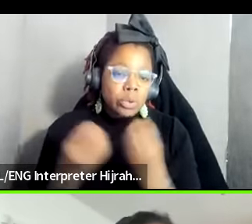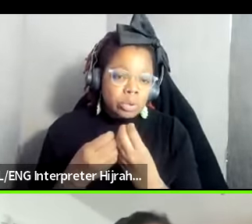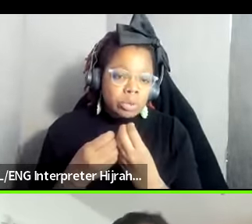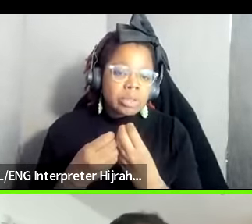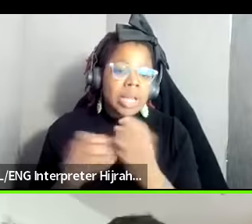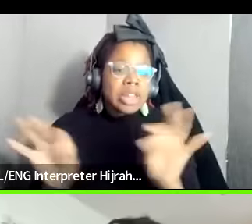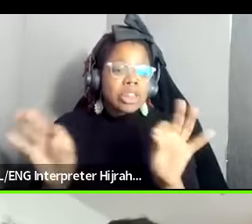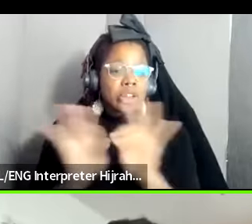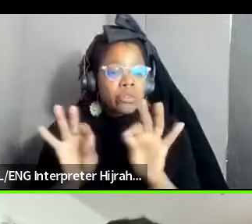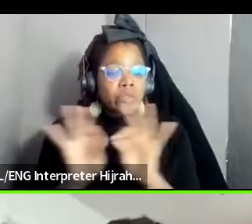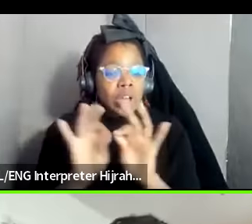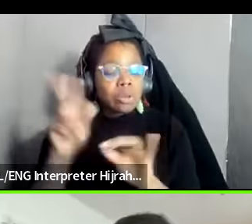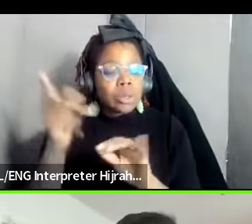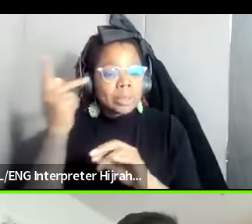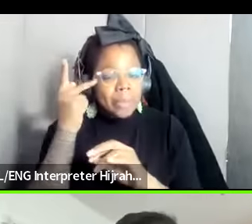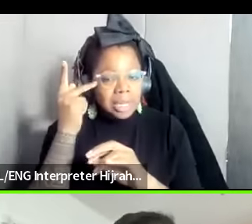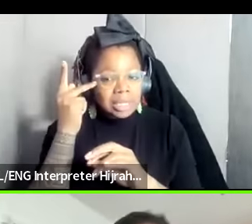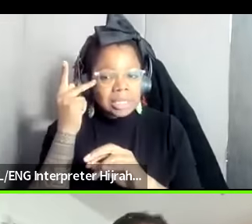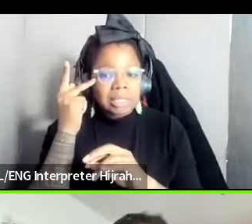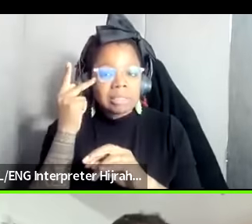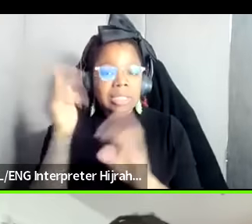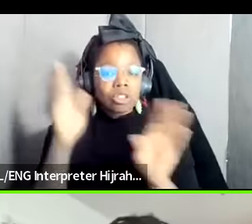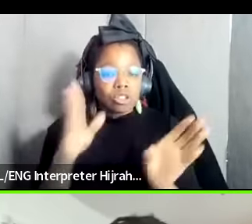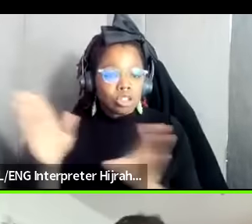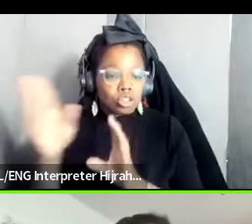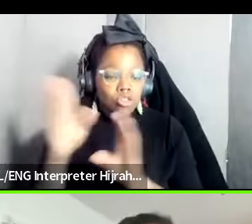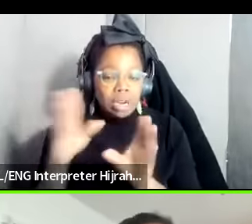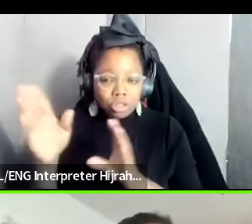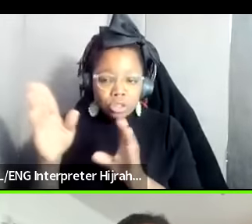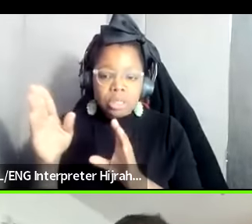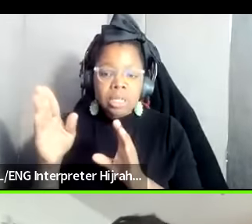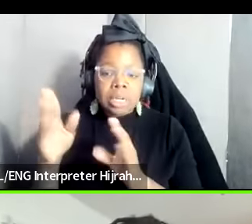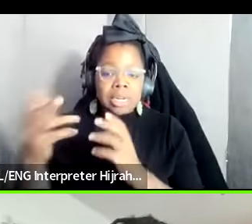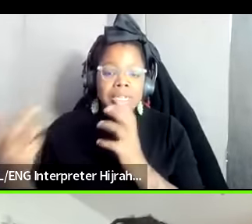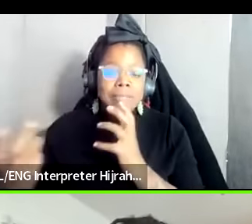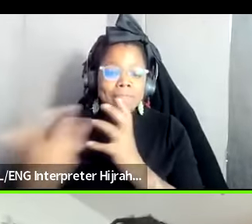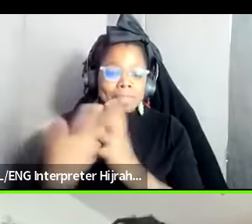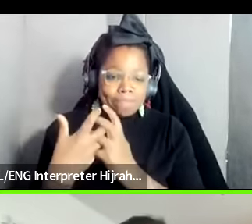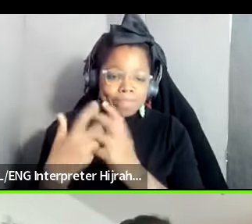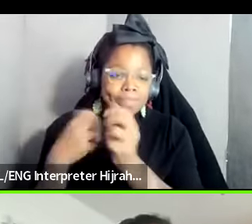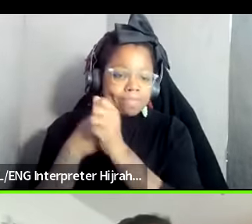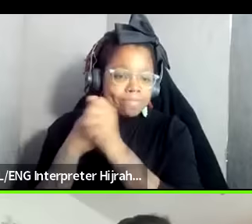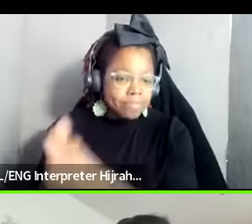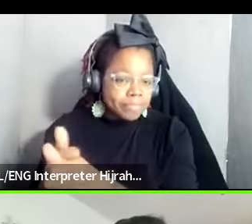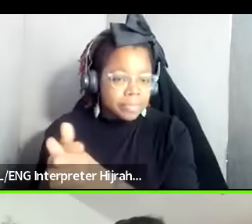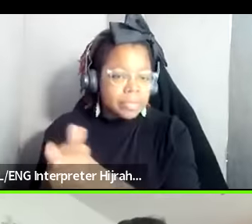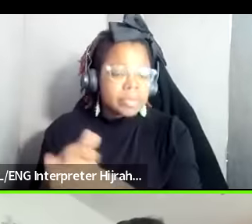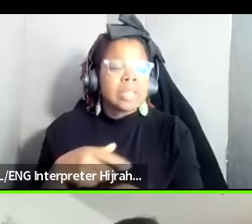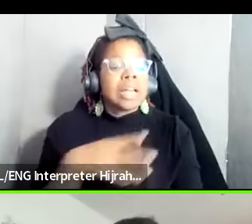politics uh and its strategies you are uh are in alignment with um and there are many organizations